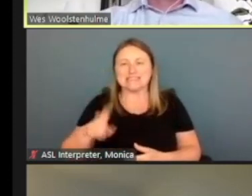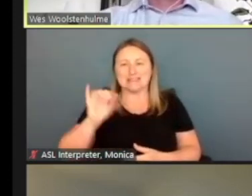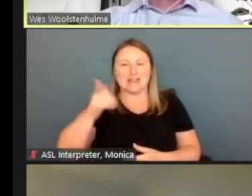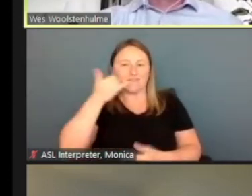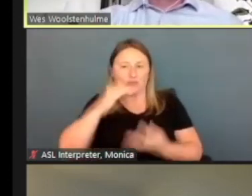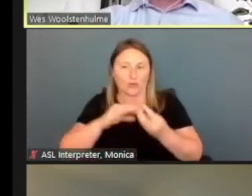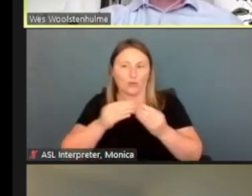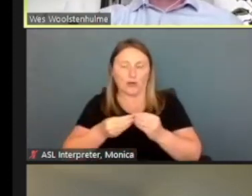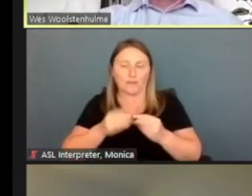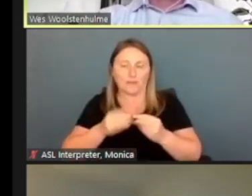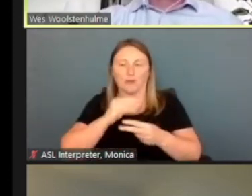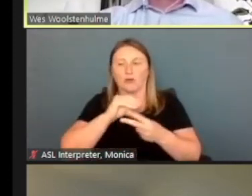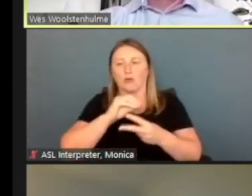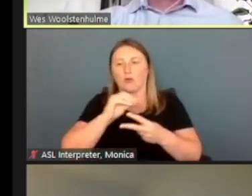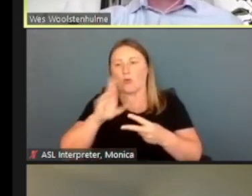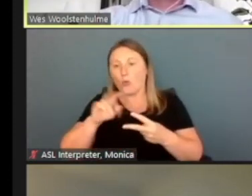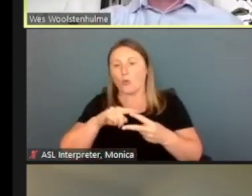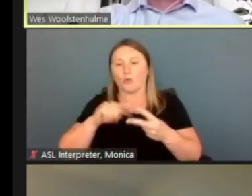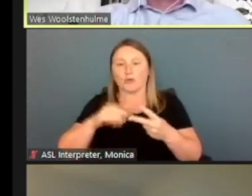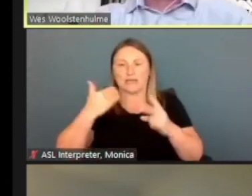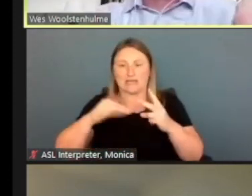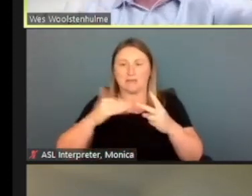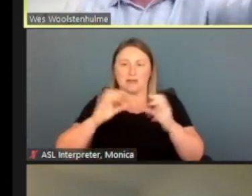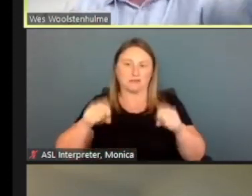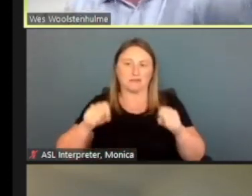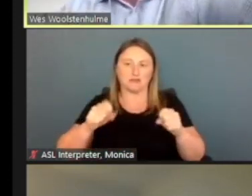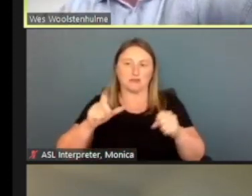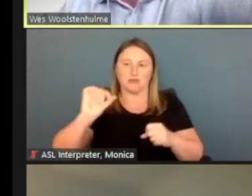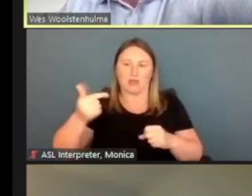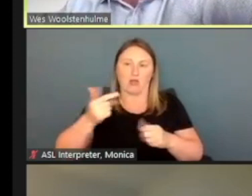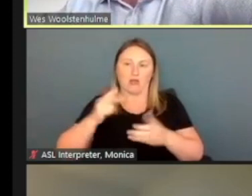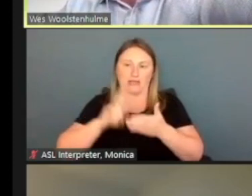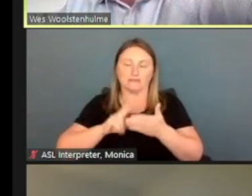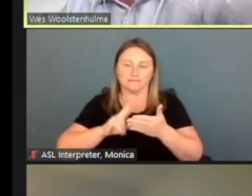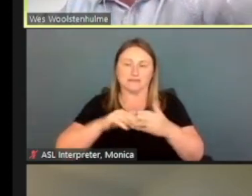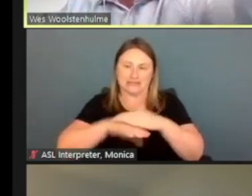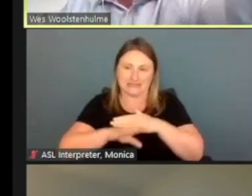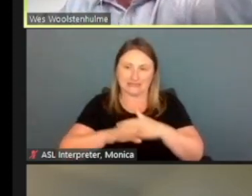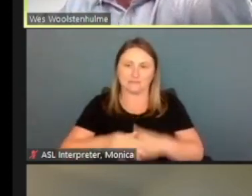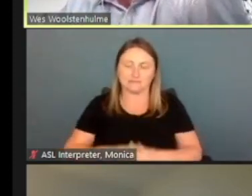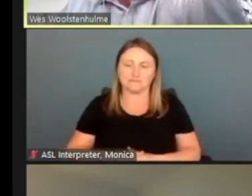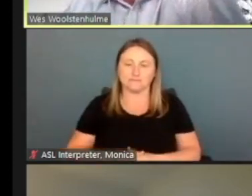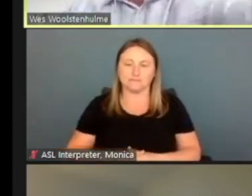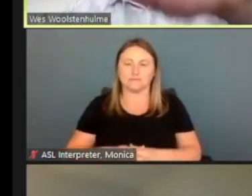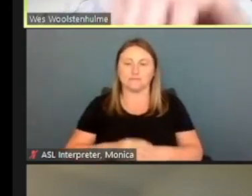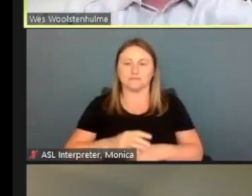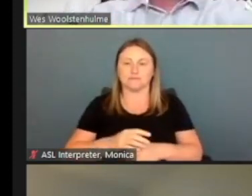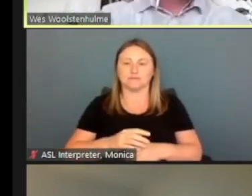or email address to log in again to authenticate when they're logged into ePASS.